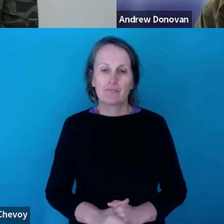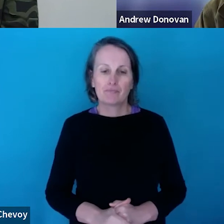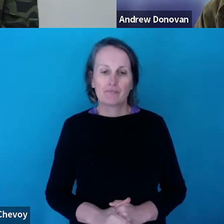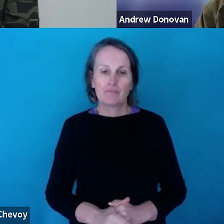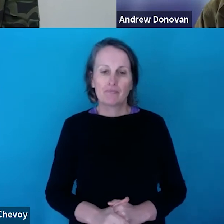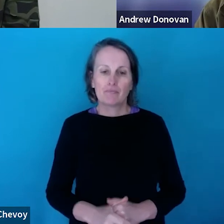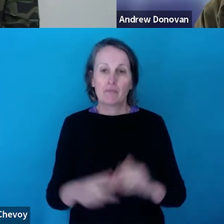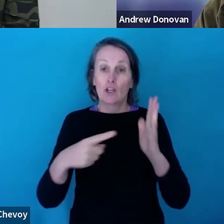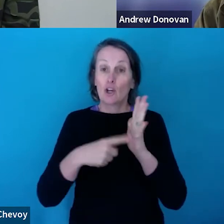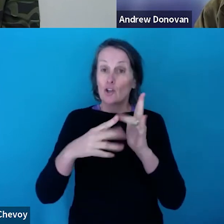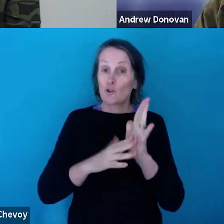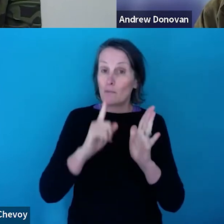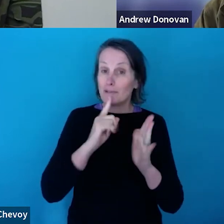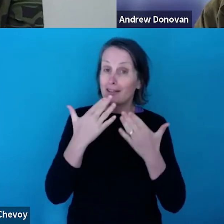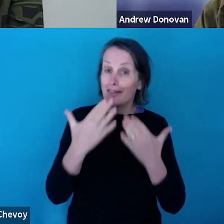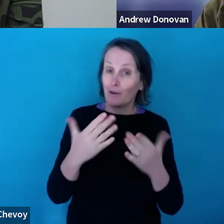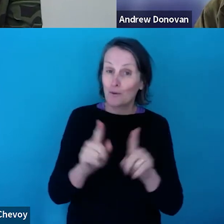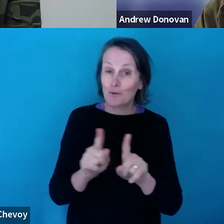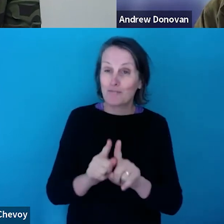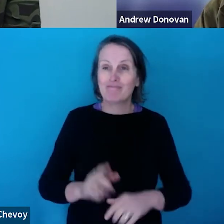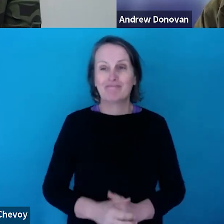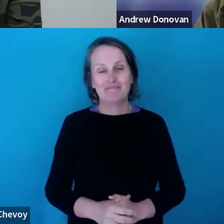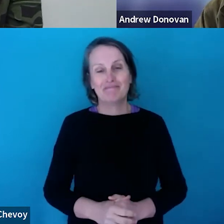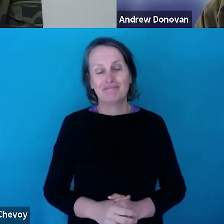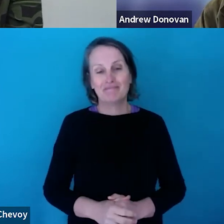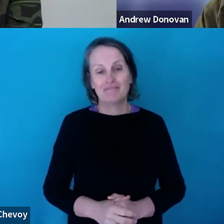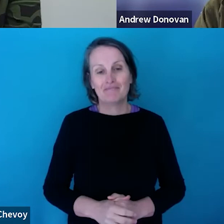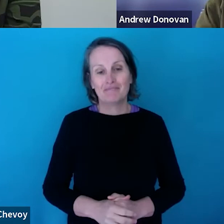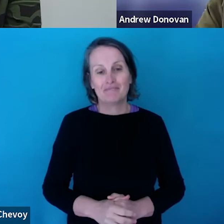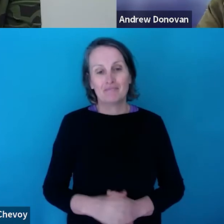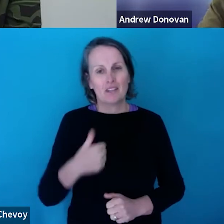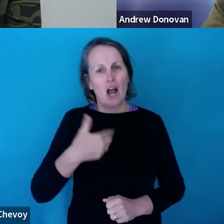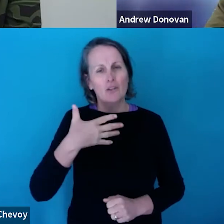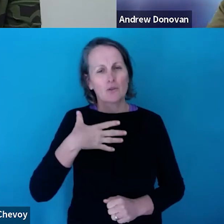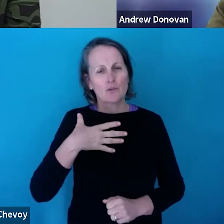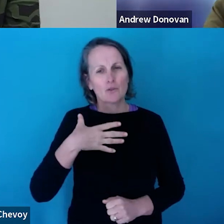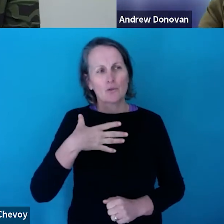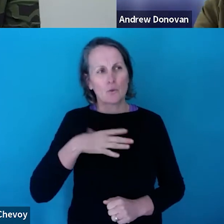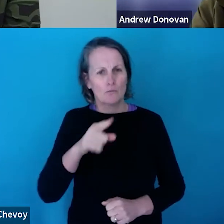says thank you too. I guess I just wanted to touch - you spoke a bit about